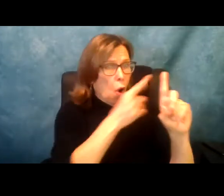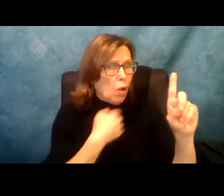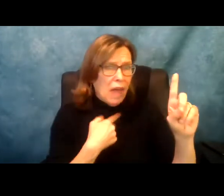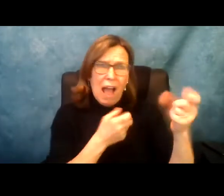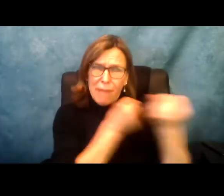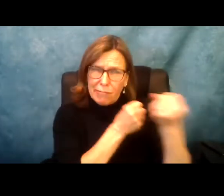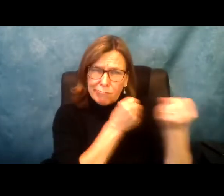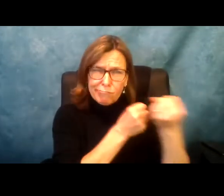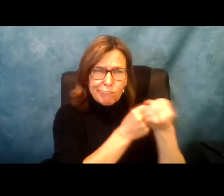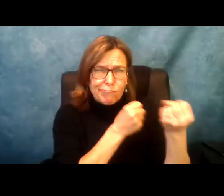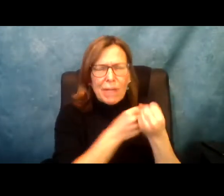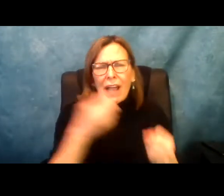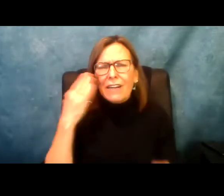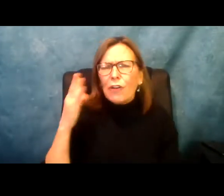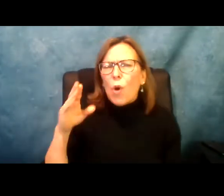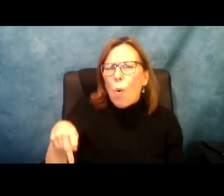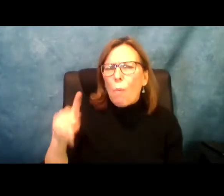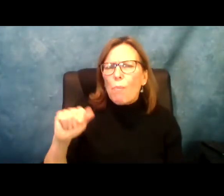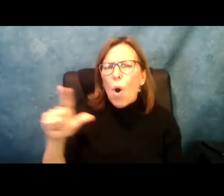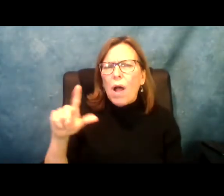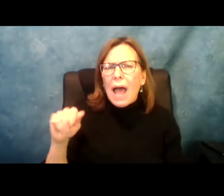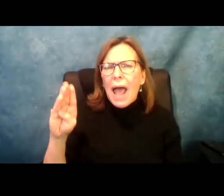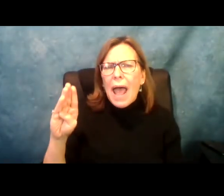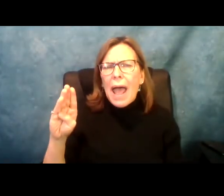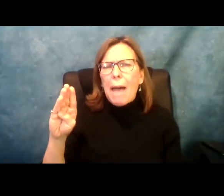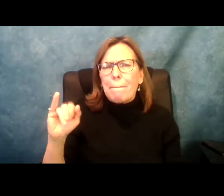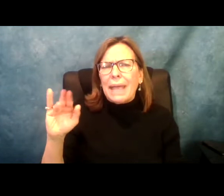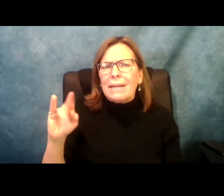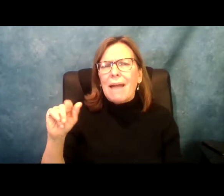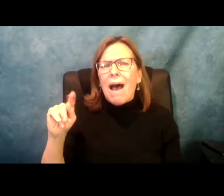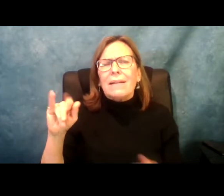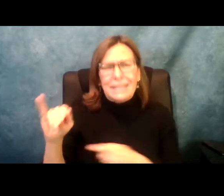vitally important. And I will be working towards that goal.